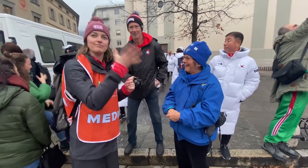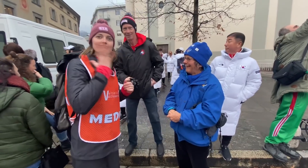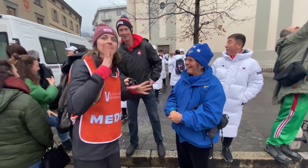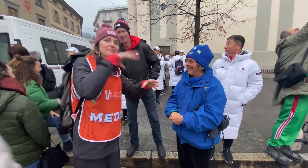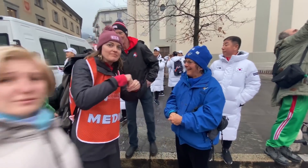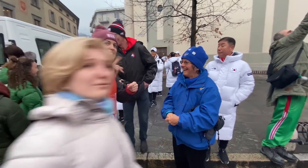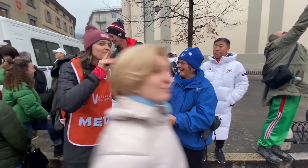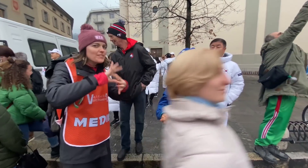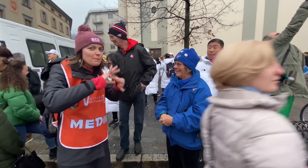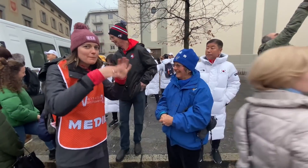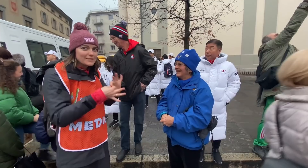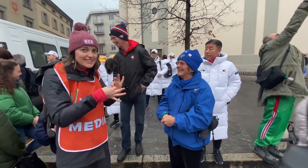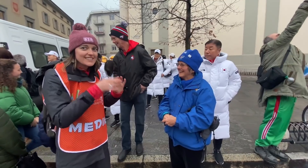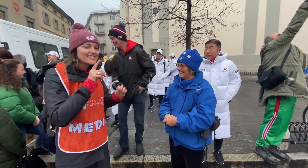She used to be in the Deaflympics.